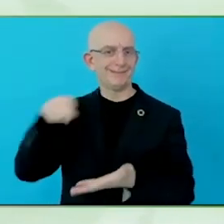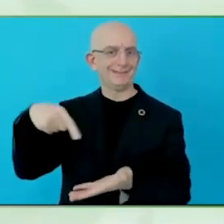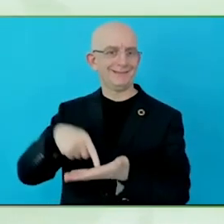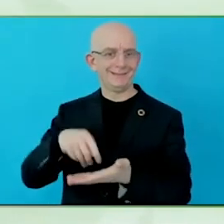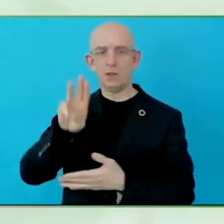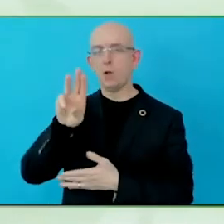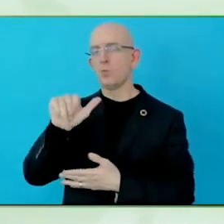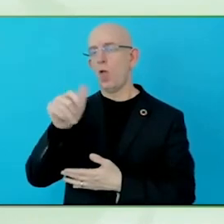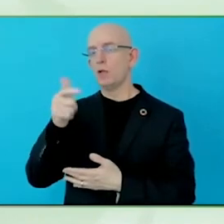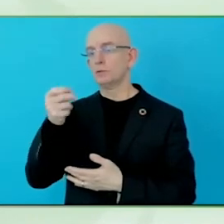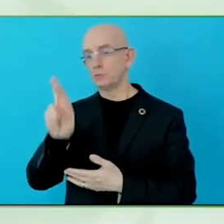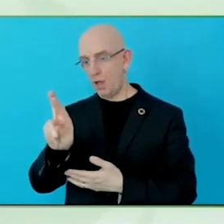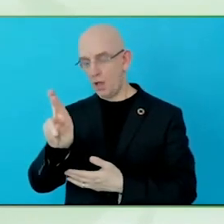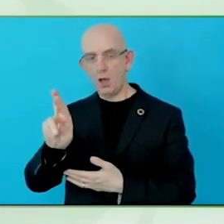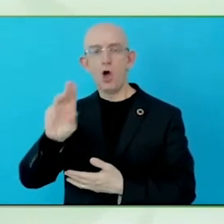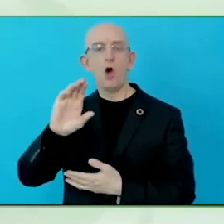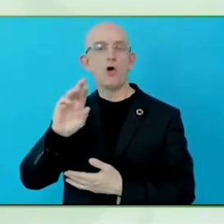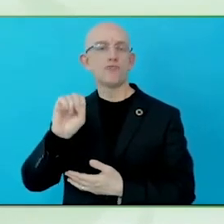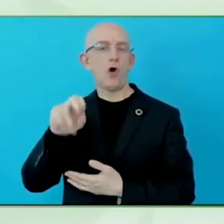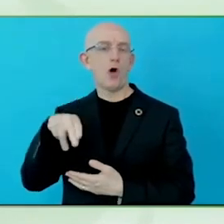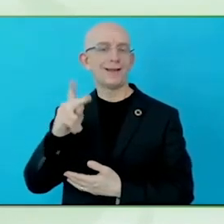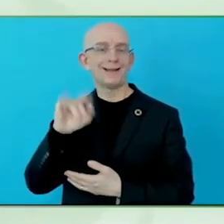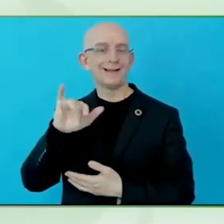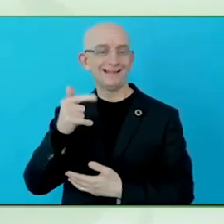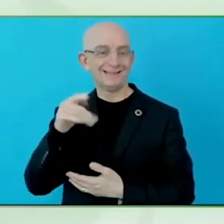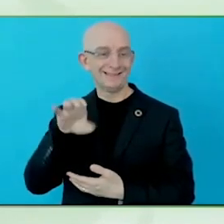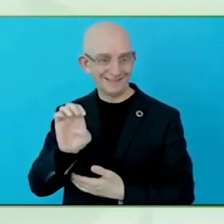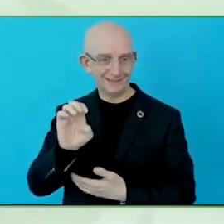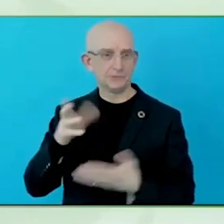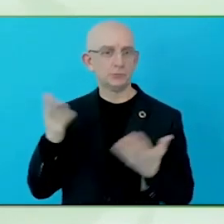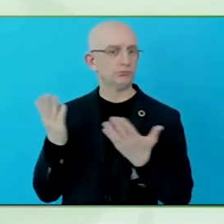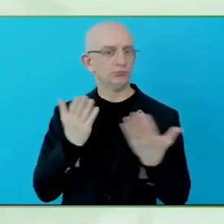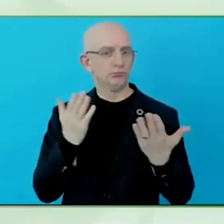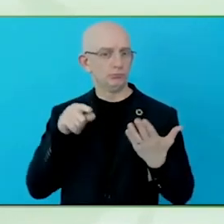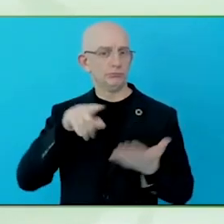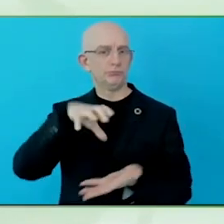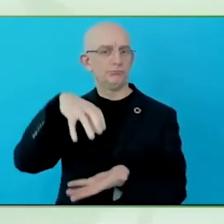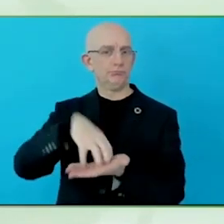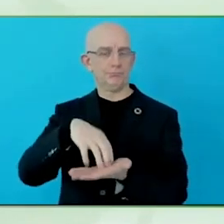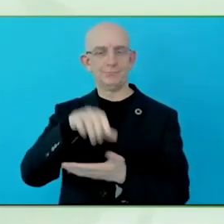My guest today is Irmgarda, and I am going to let her introduce